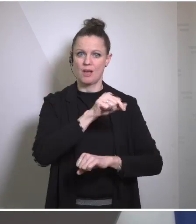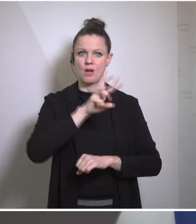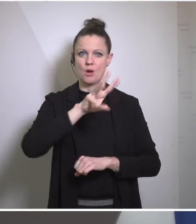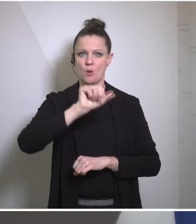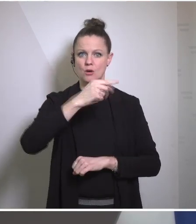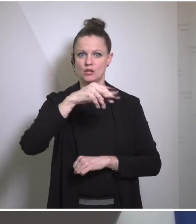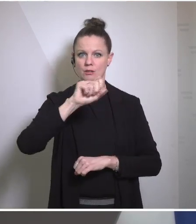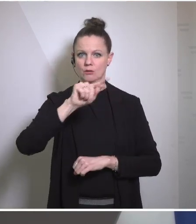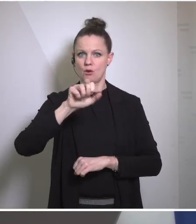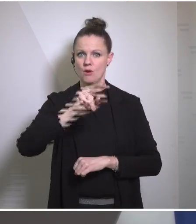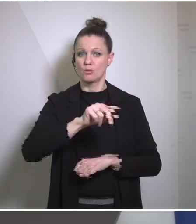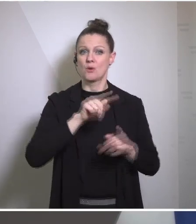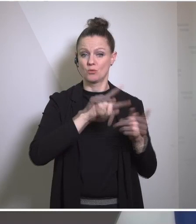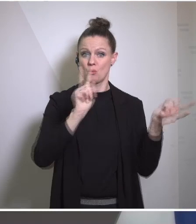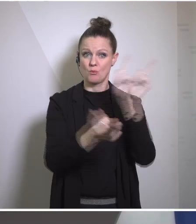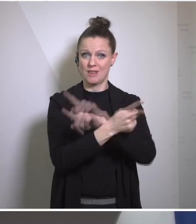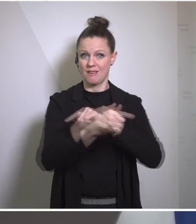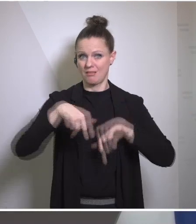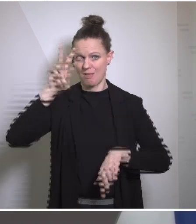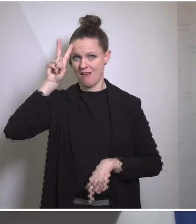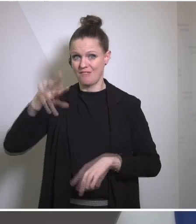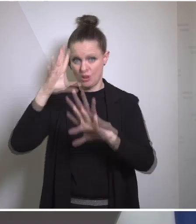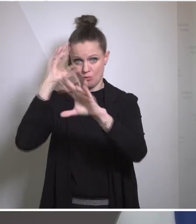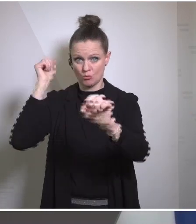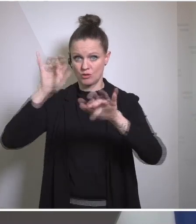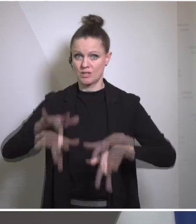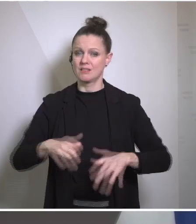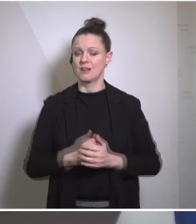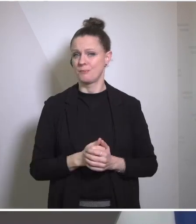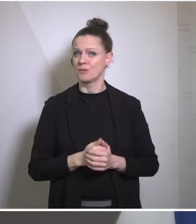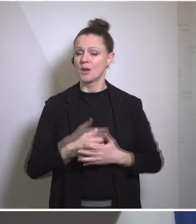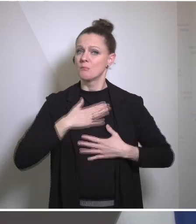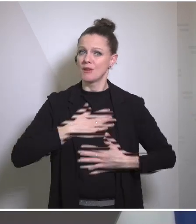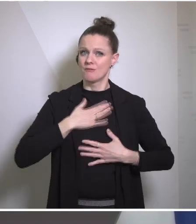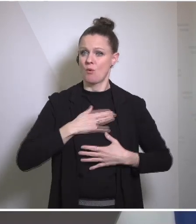American ambassador here in Vienna I'm happy to say that we, just a couple of weeks ago,